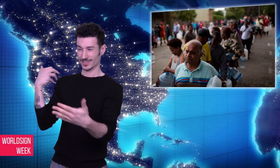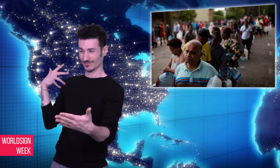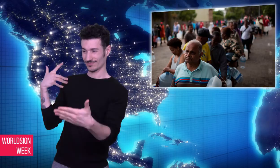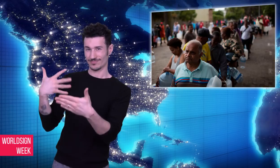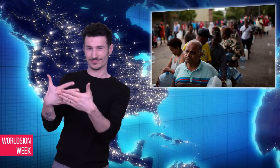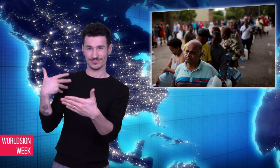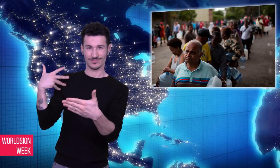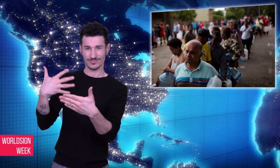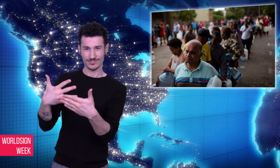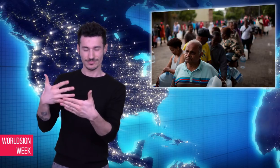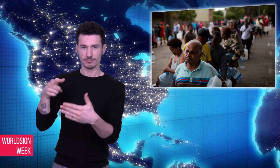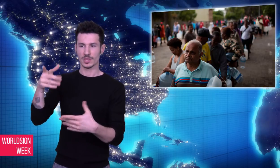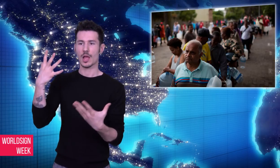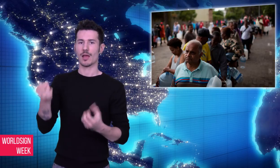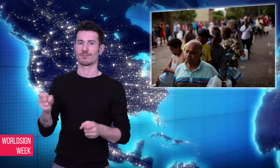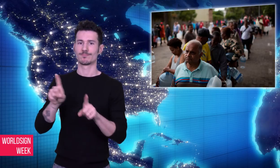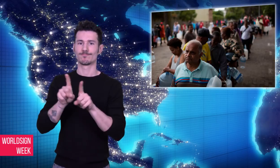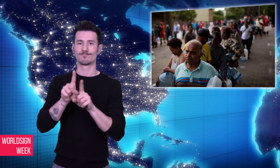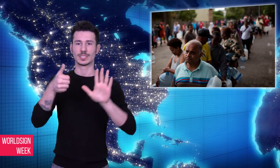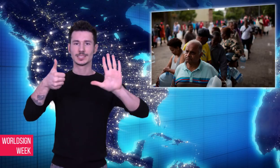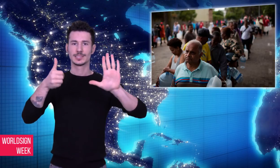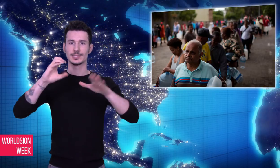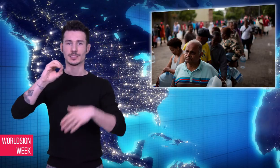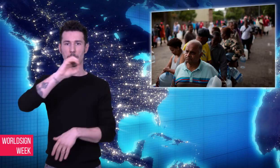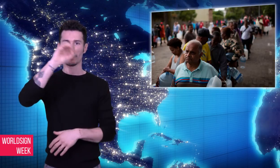by 60% for the past three years,